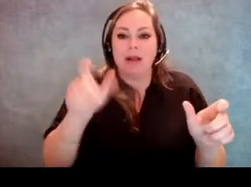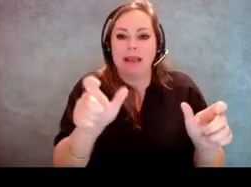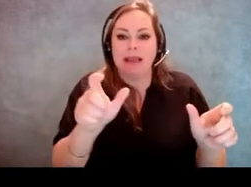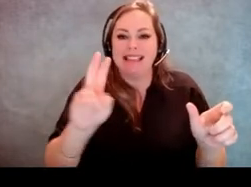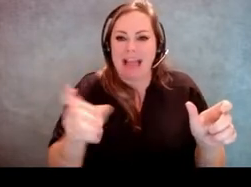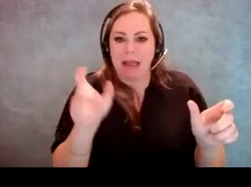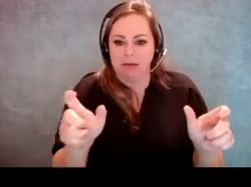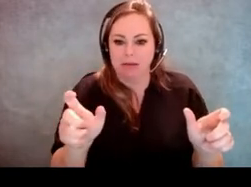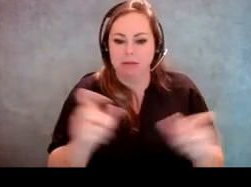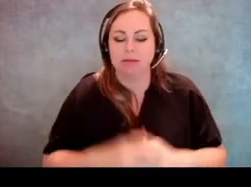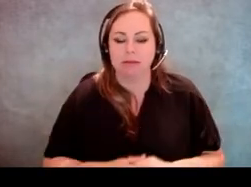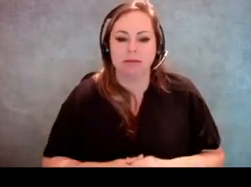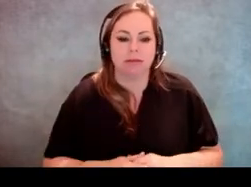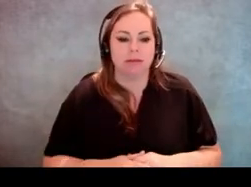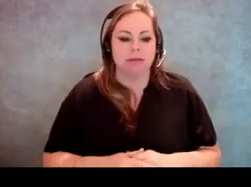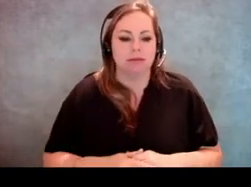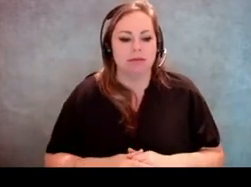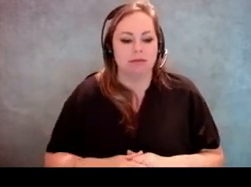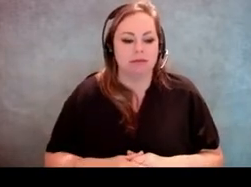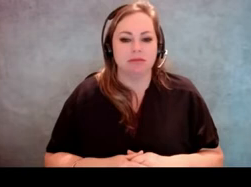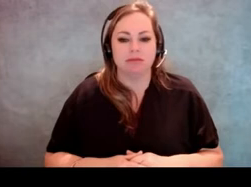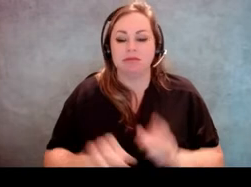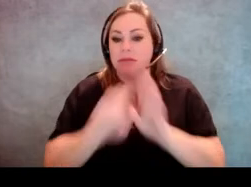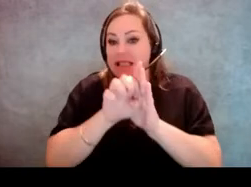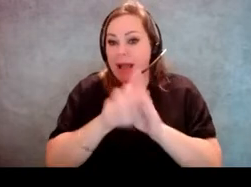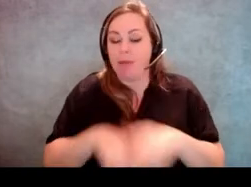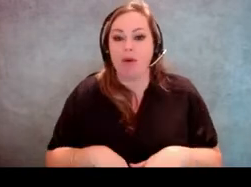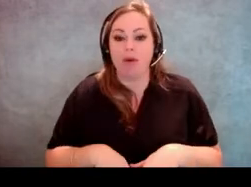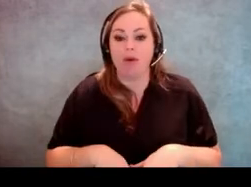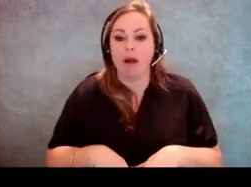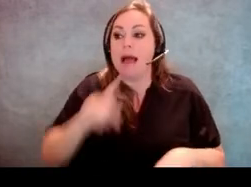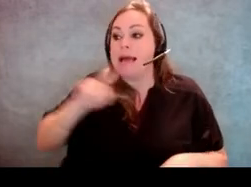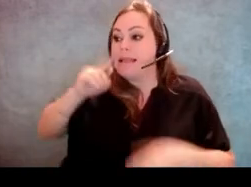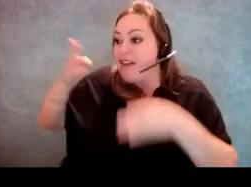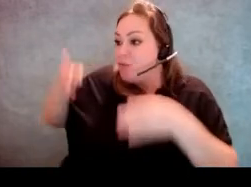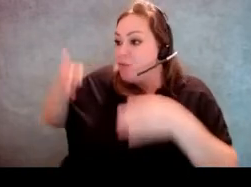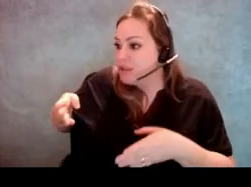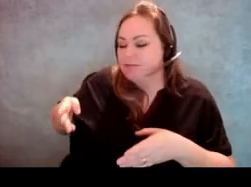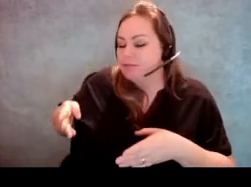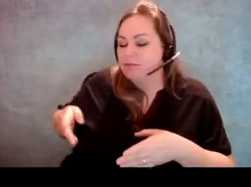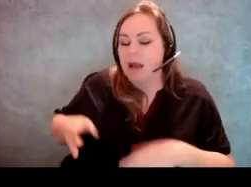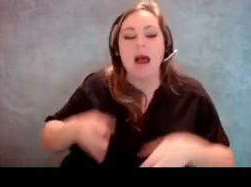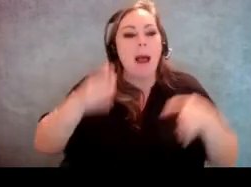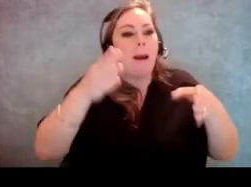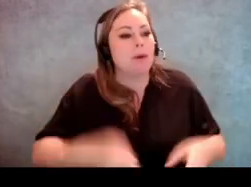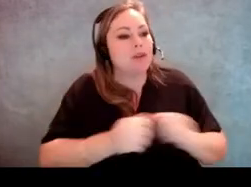So, you know, it could be instead of a deaf person, it could be a person with a hearing impairment.